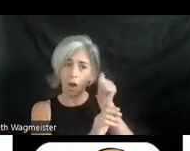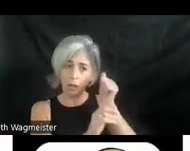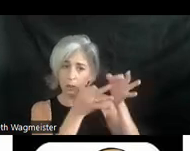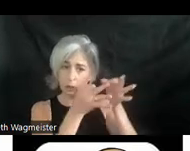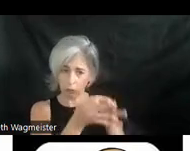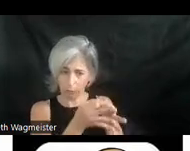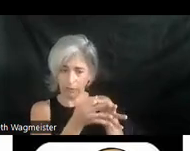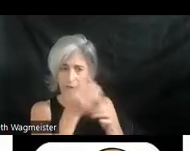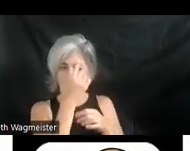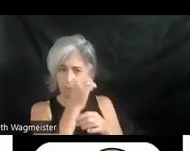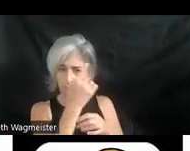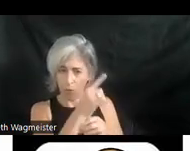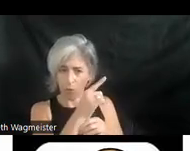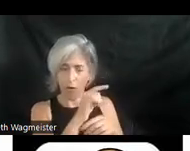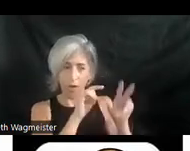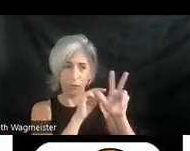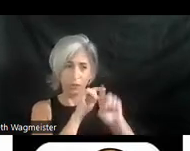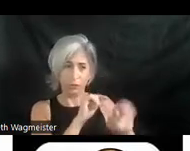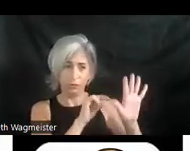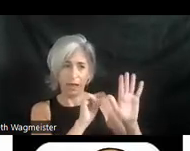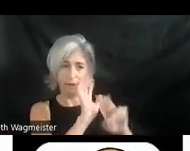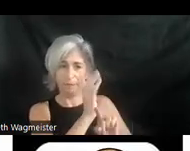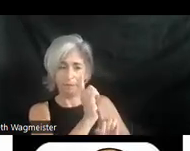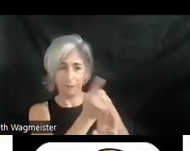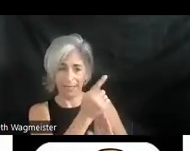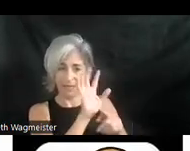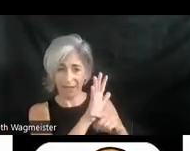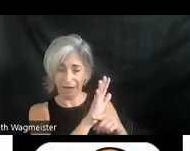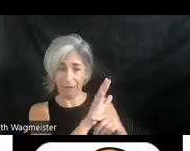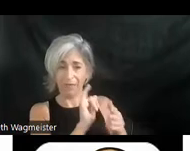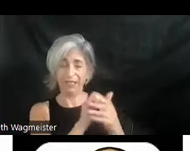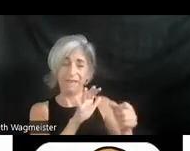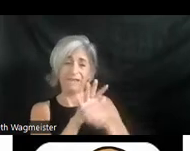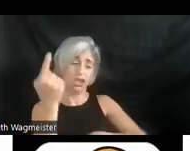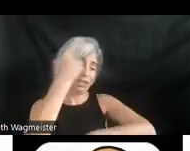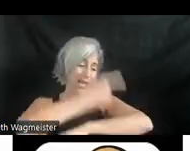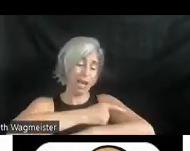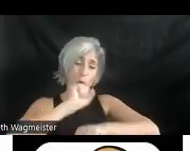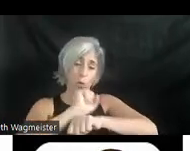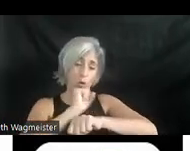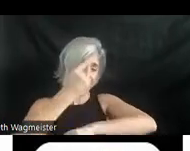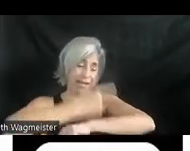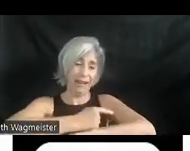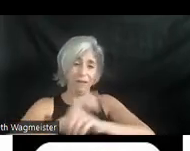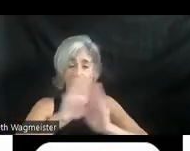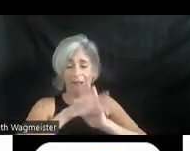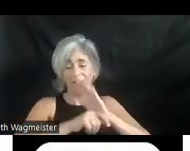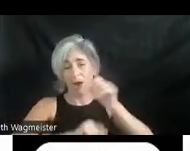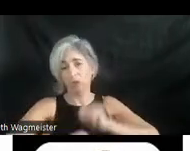for three to five minutes of film. That's a full day, workday for half-hour show. Some